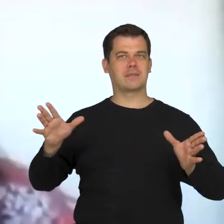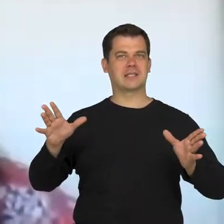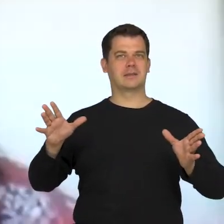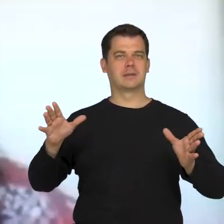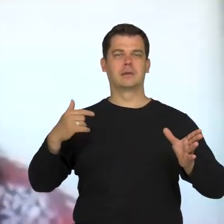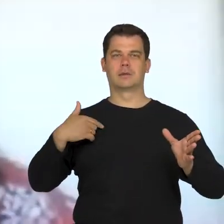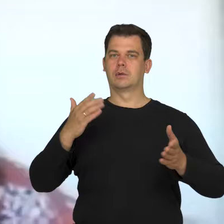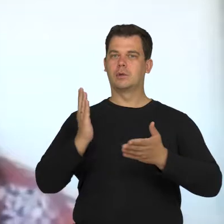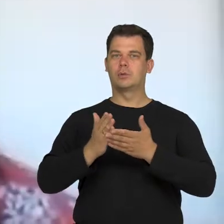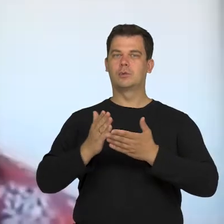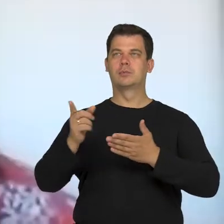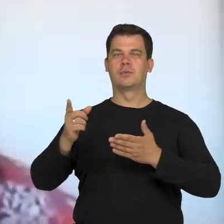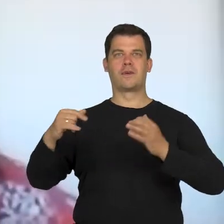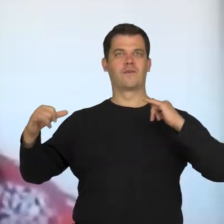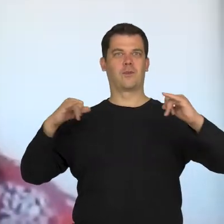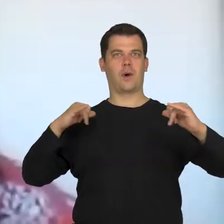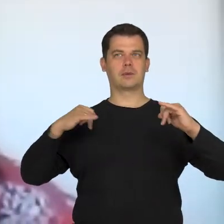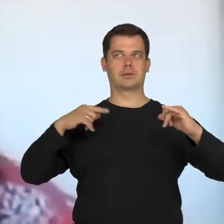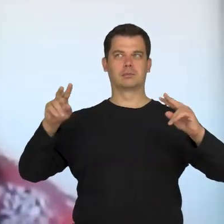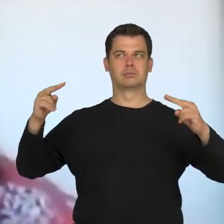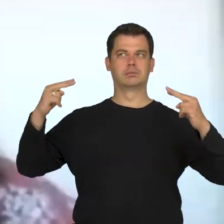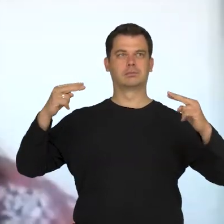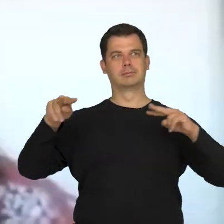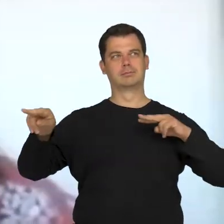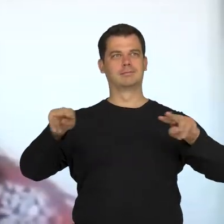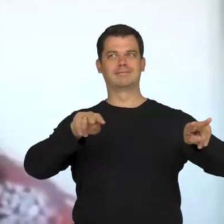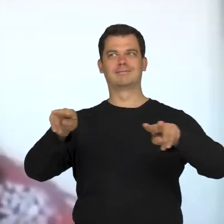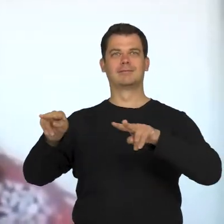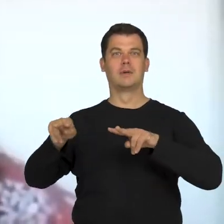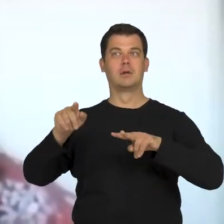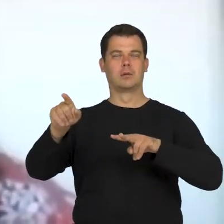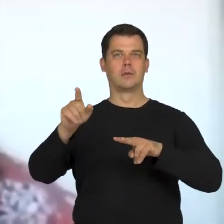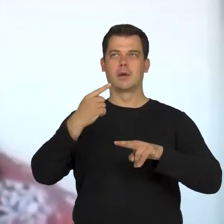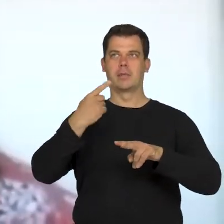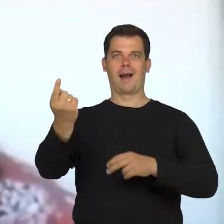retake that control over the look and suddenly, they take over and dictate